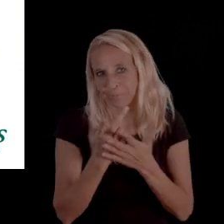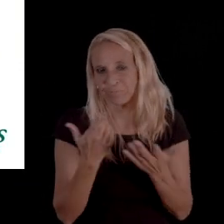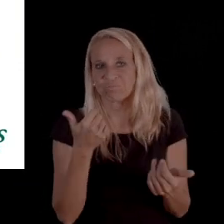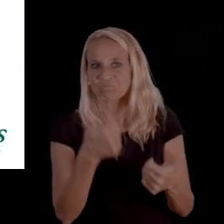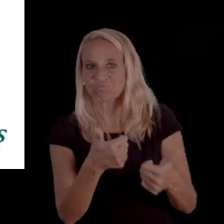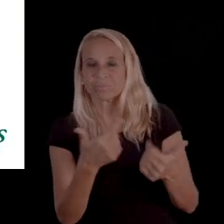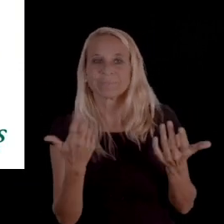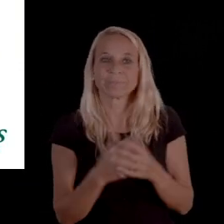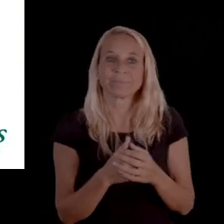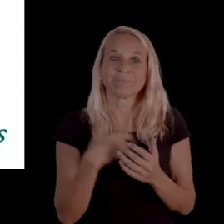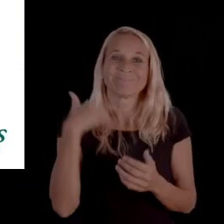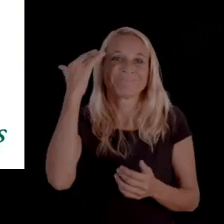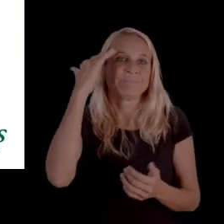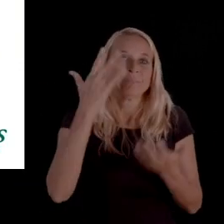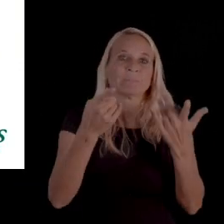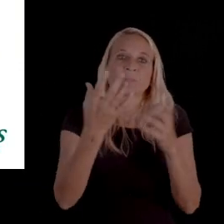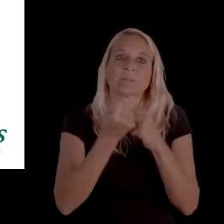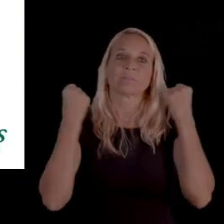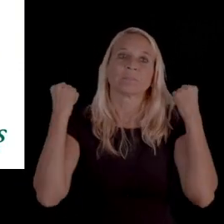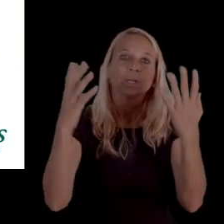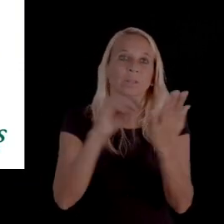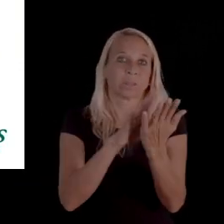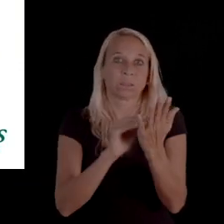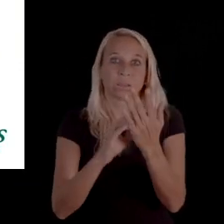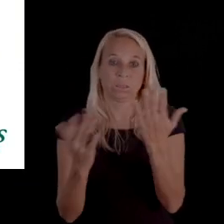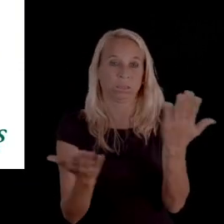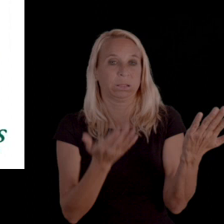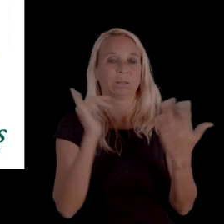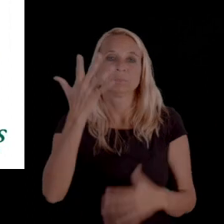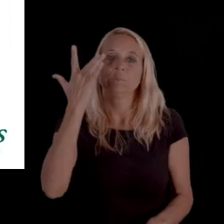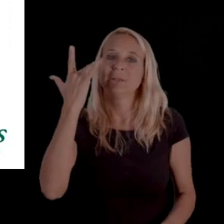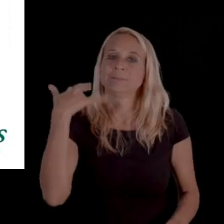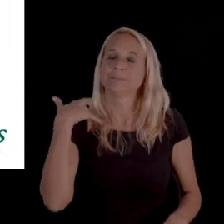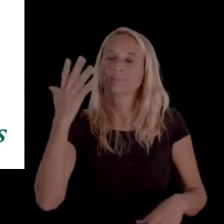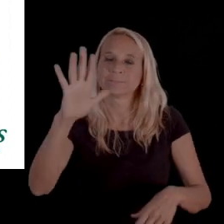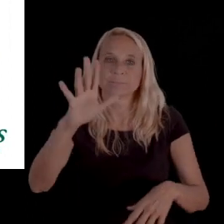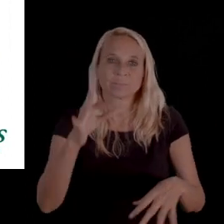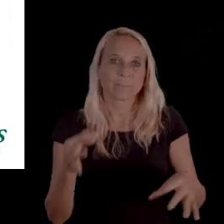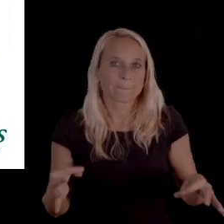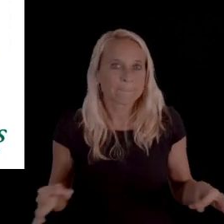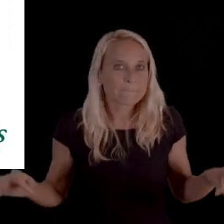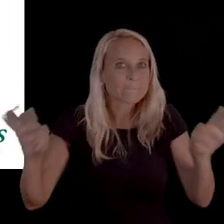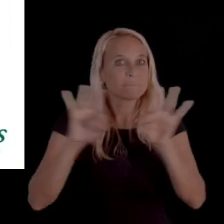And we know that you might get a lot of documentation, which again is why we see the importance